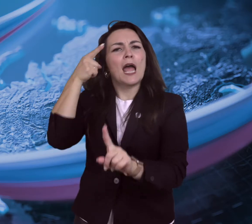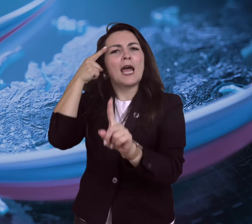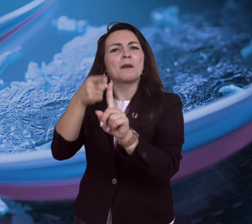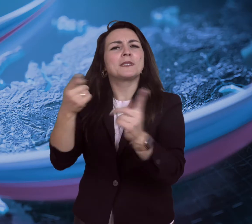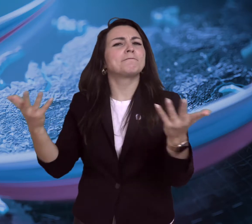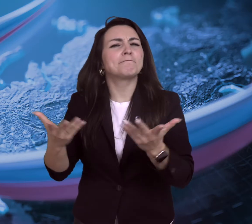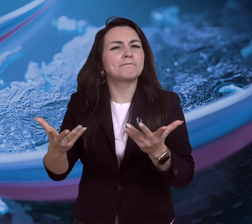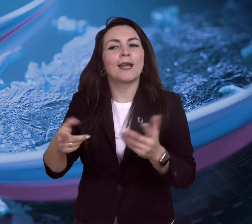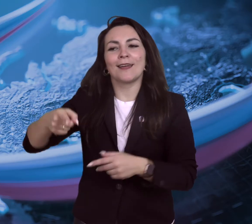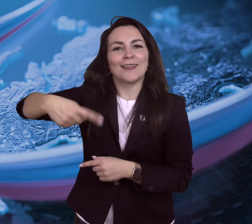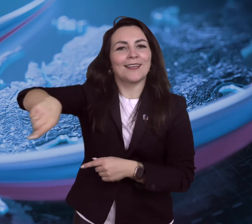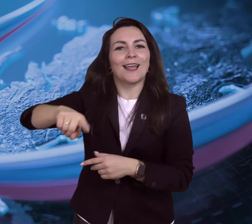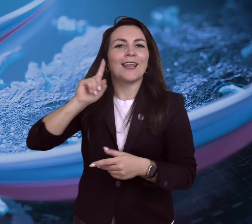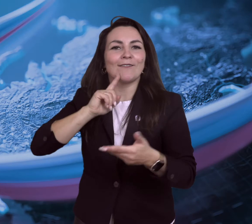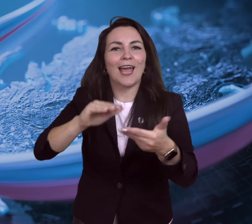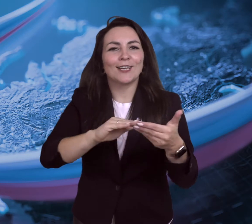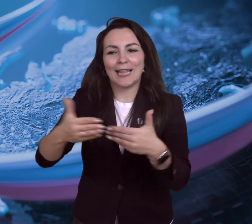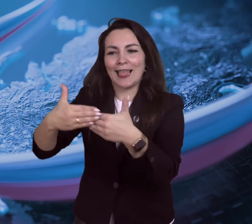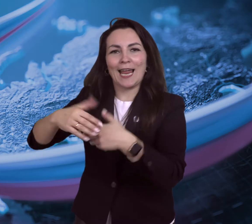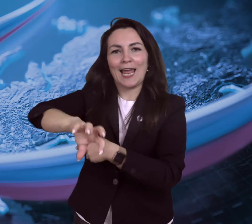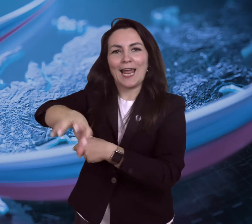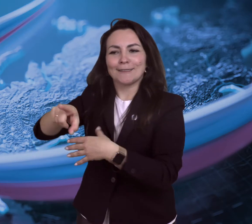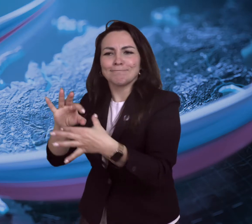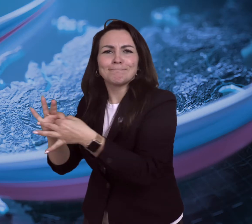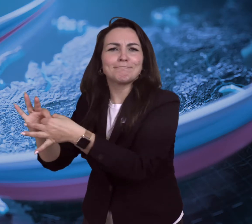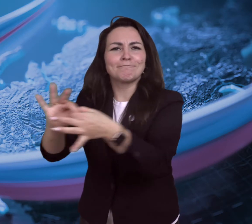The goal is to facilitate the development of cooperation between its members,